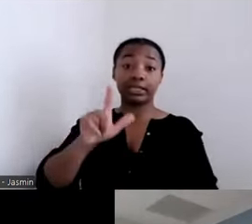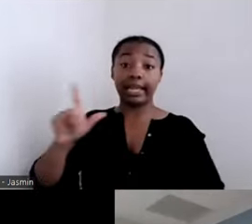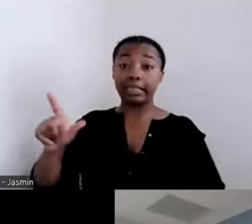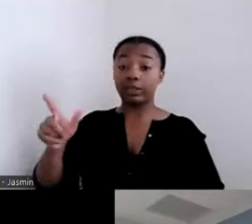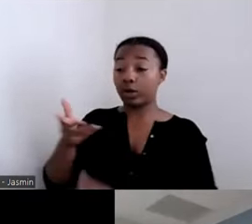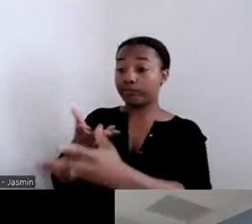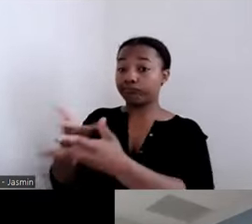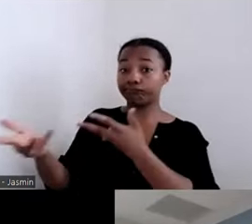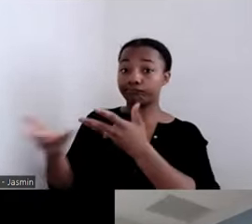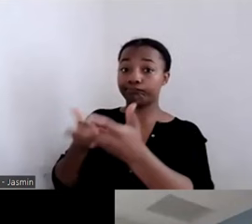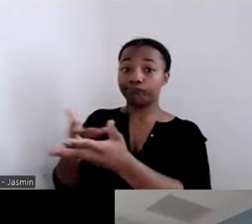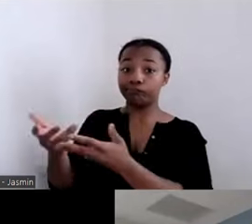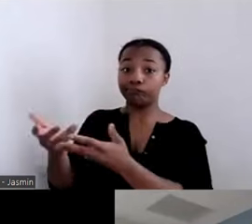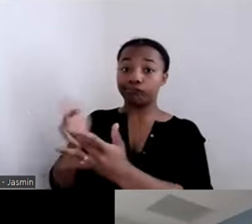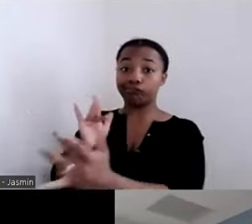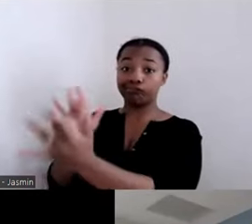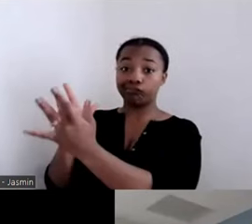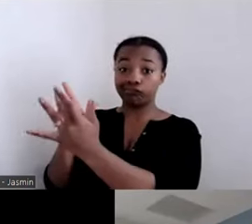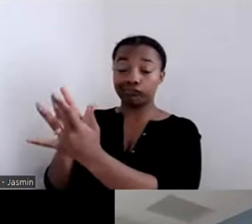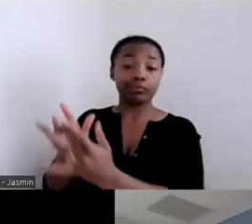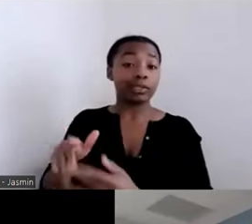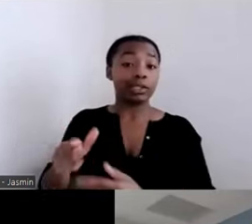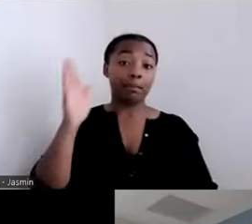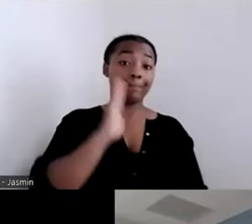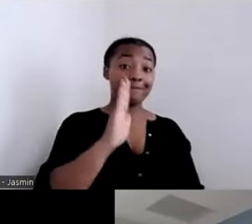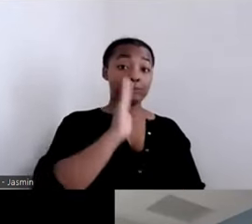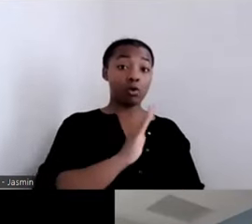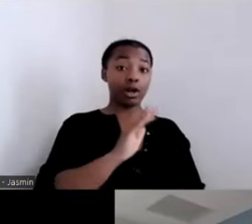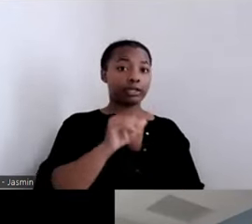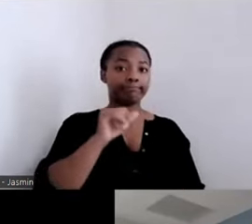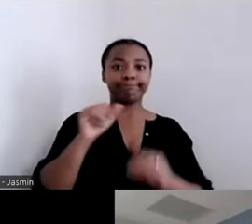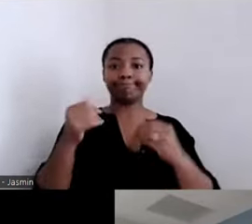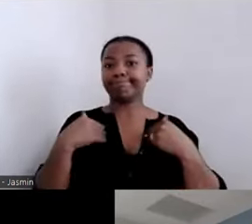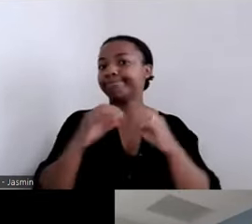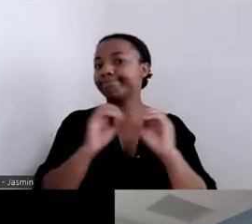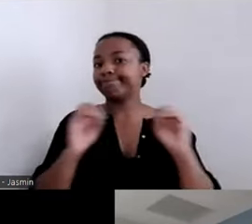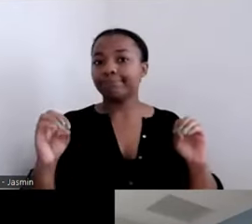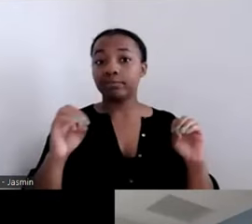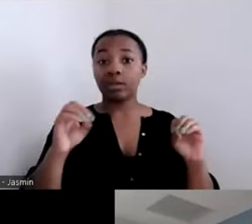knocking on the doors of Housing Authority saying, "I know it is kind of an unusual